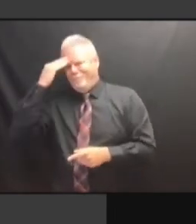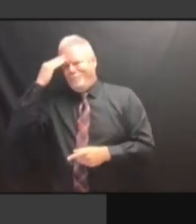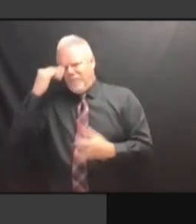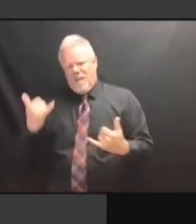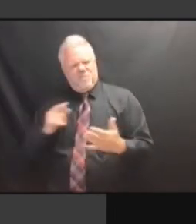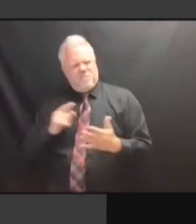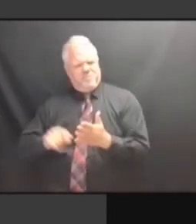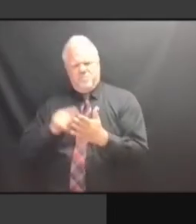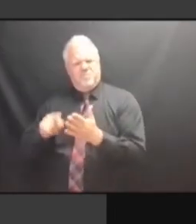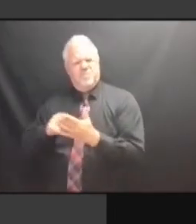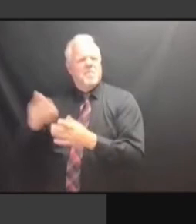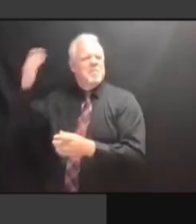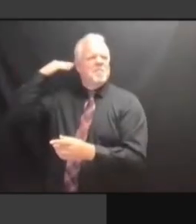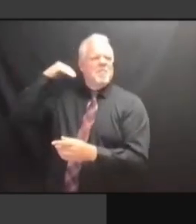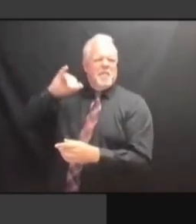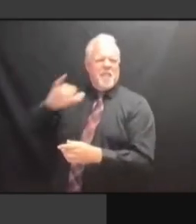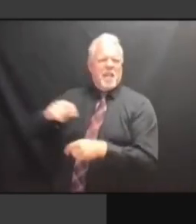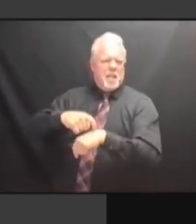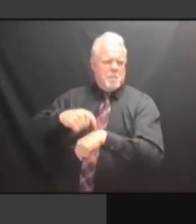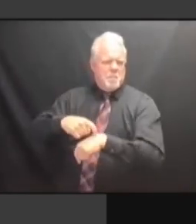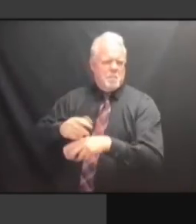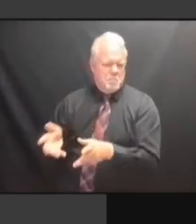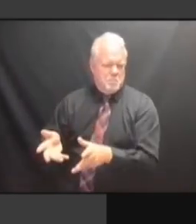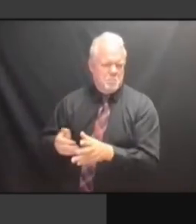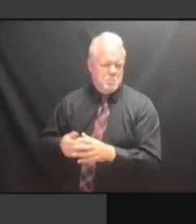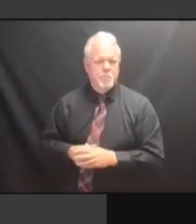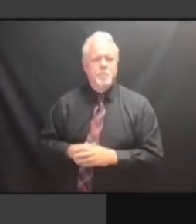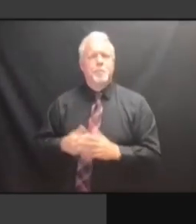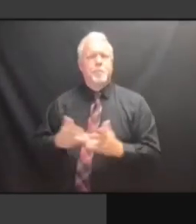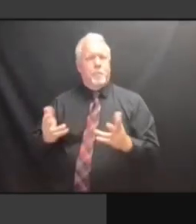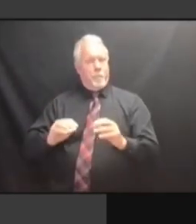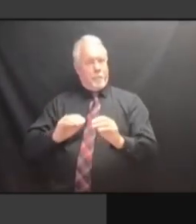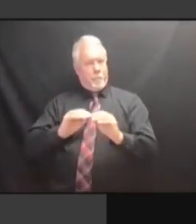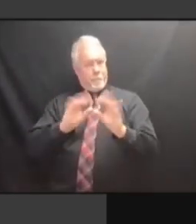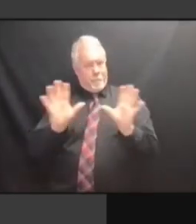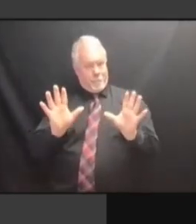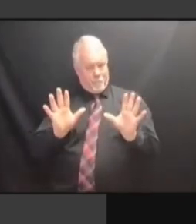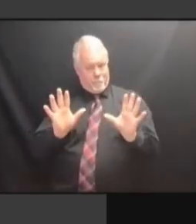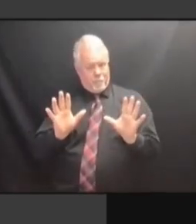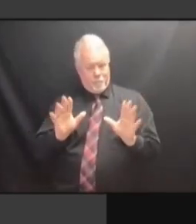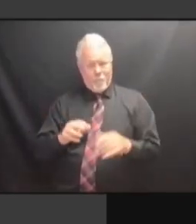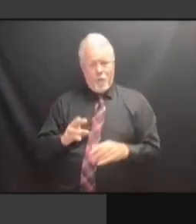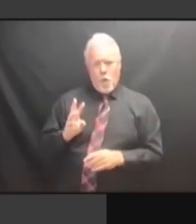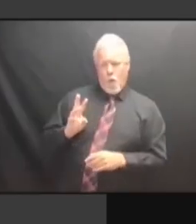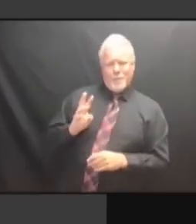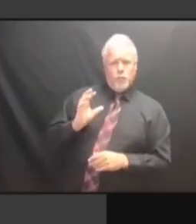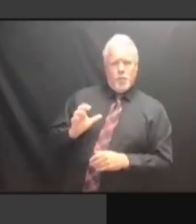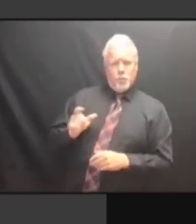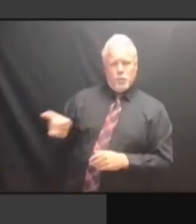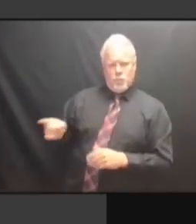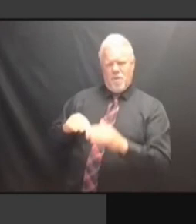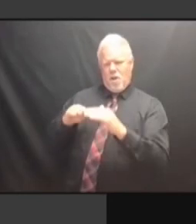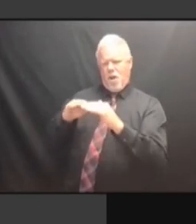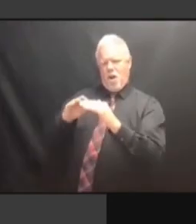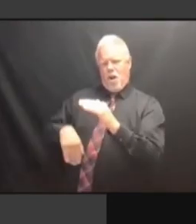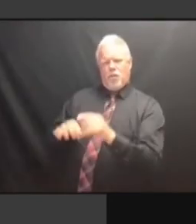OF UNDERVOTES, THAT SOMETHING IS OF UNDERVOTES, THAT SOMETHING IS WRONG. WRONG. WRONG. IT WRONG. IT JUST WRONG. IT JUST CALLS WRONG. IT JUST CALLS FOR WRONG. IT JUST CALLS FOR A WRONG. IT JUST CALLS FOR A MORE IT JUST CALLS FOR A MORE IT JUST CALLS FOR A MORE THOROUGH IT JUST CALLS FOR A MORE THOROUGH INVESTIGATION IT JUST CALLS FOR A MORE THOROUGH INVESTIGATION THAN IT JUST CALLS FOR A MORE THOROUGH INVESTIGATION THAN TO THOROUGH INVESTIGATION THAN TO THOROUGH INVESTIGATION THAN TO JUST THOROUGH INVESTIGATION THAN TO JUST SAY, THOROUGH INVESTIGATION THAN TO JUST SAY, EH, THOROUGH INVESTIGATION THAN TO JUST SAY, EH, THIS